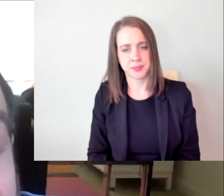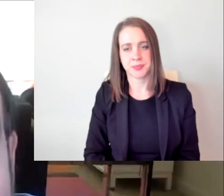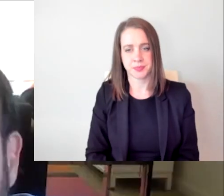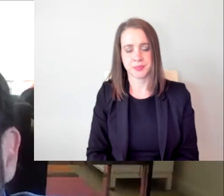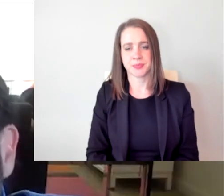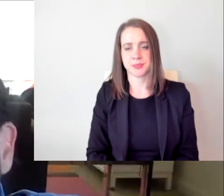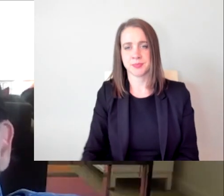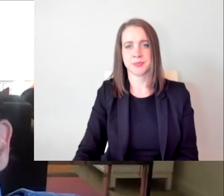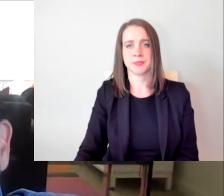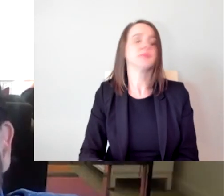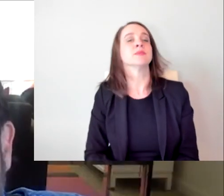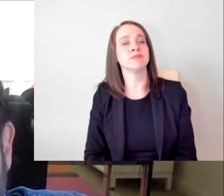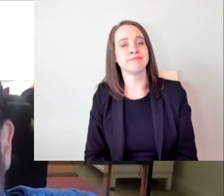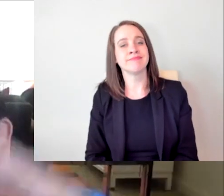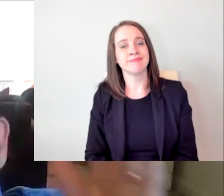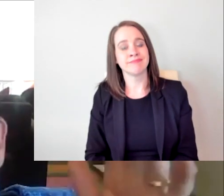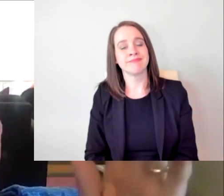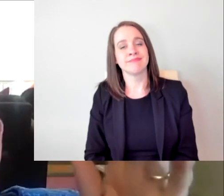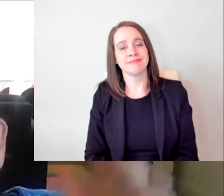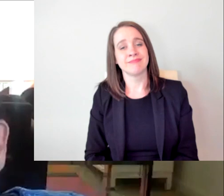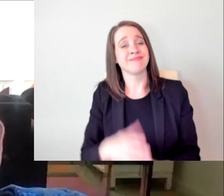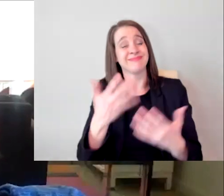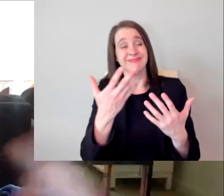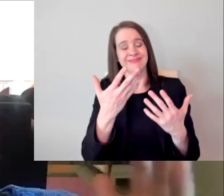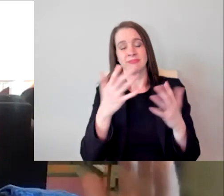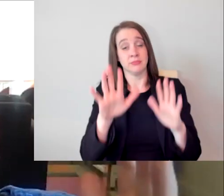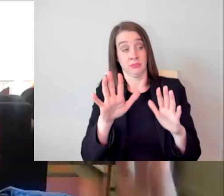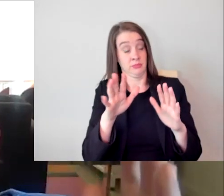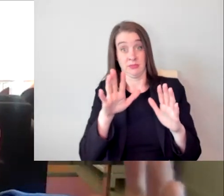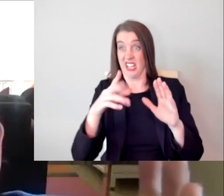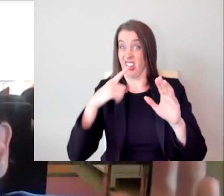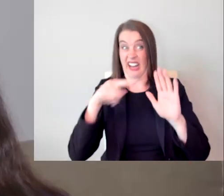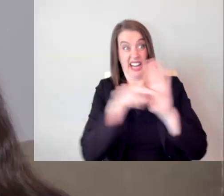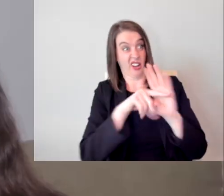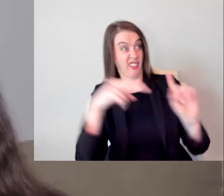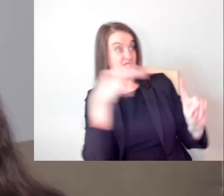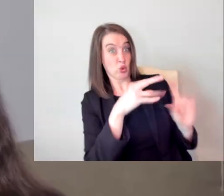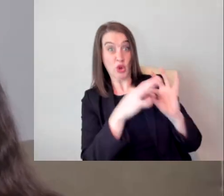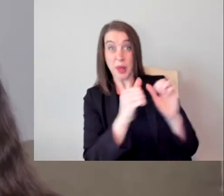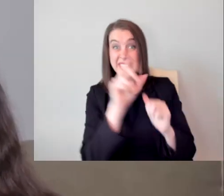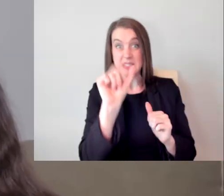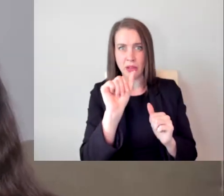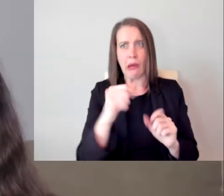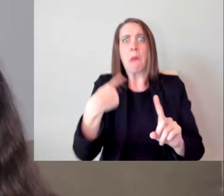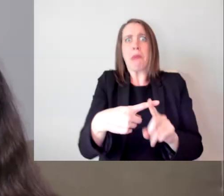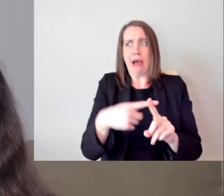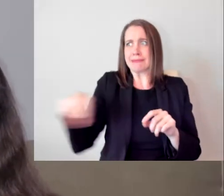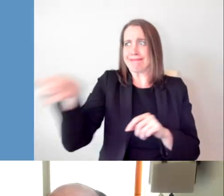I think it's also has to do with how -- forget the stigma around disability. There's a stigma around actors. Right? I think we need a disabled Disney princess.